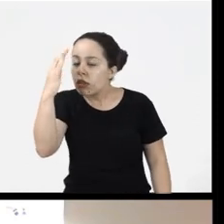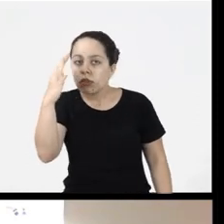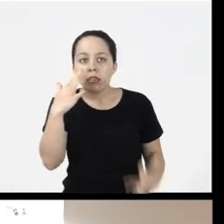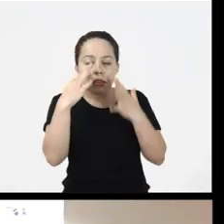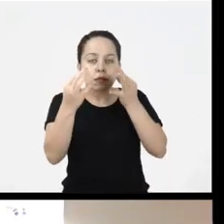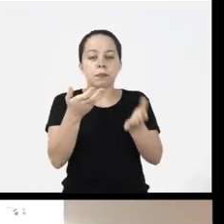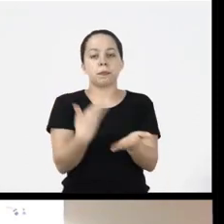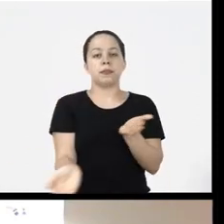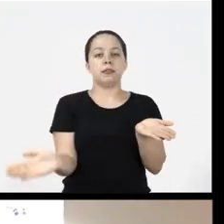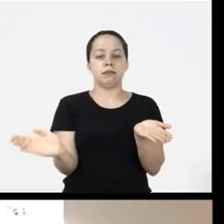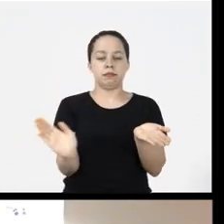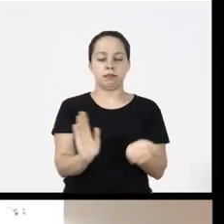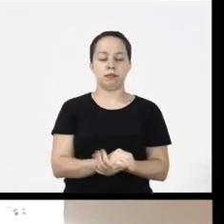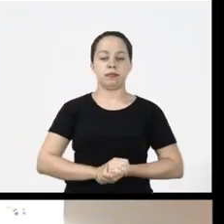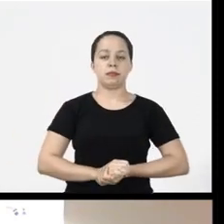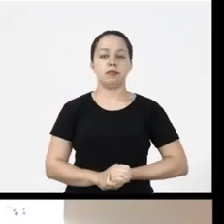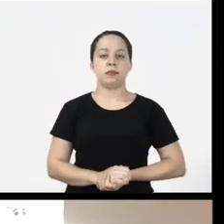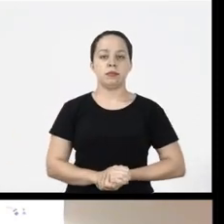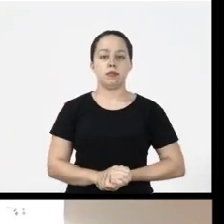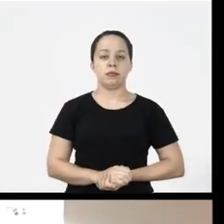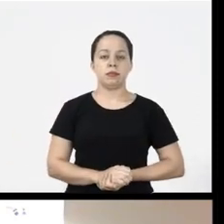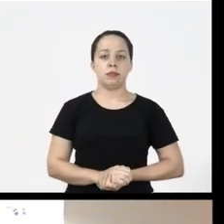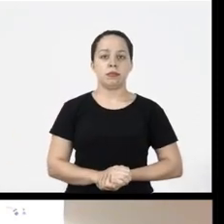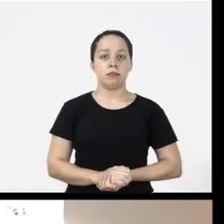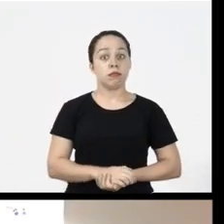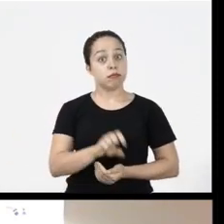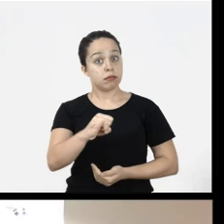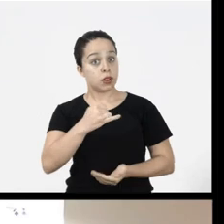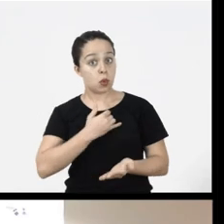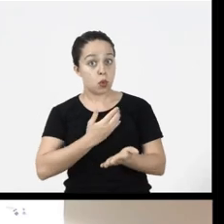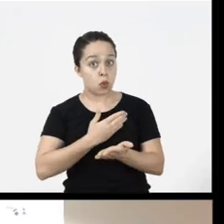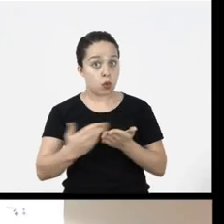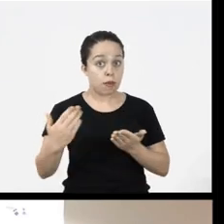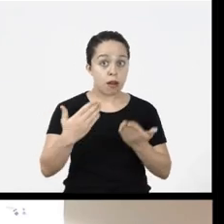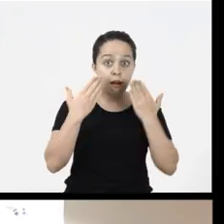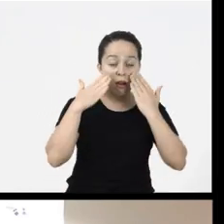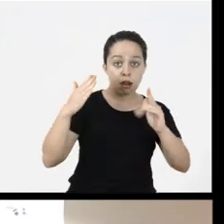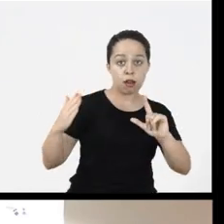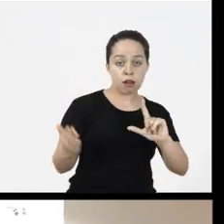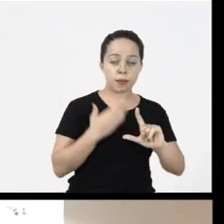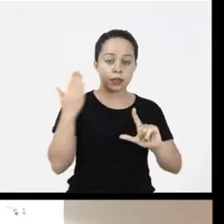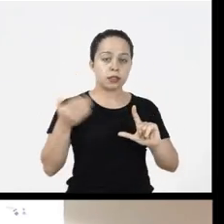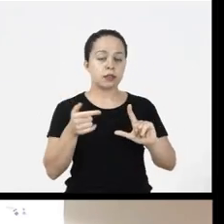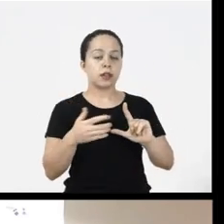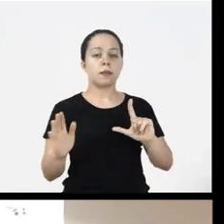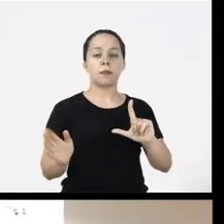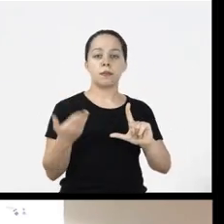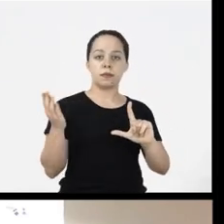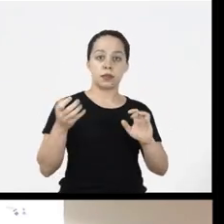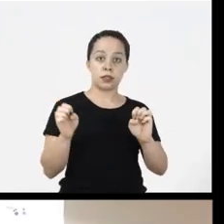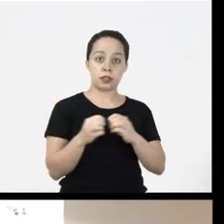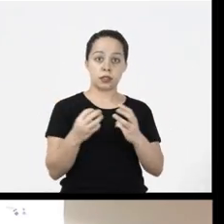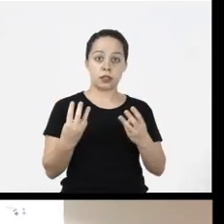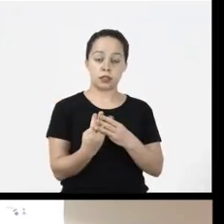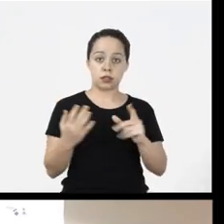attention so it’s no use when I start a presentation a